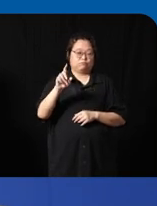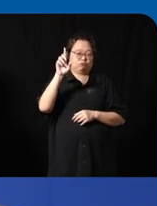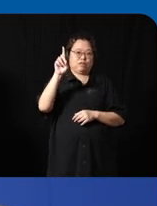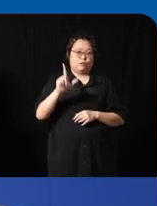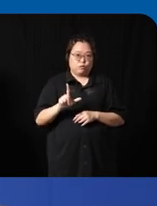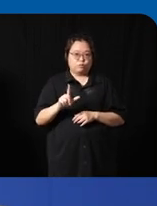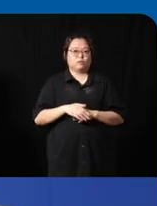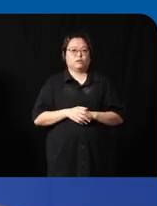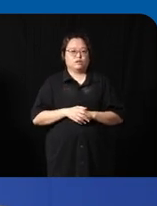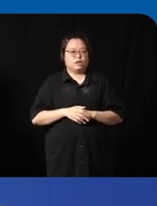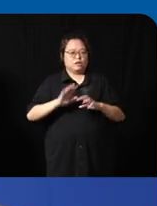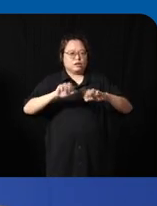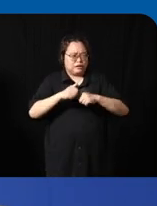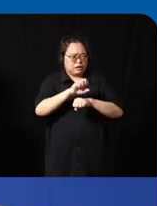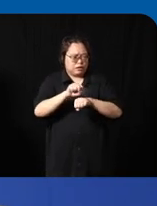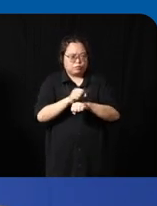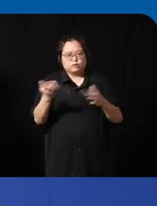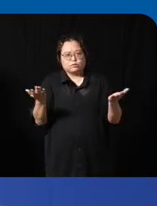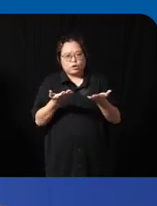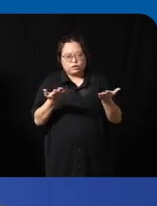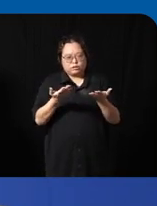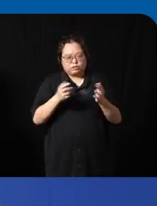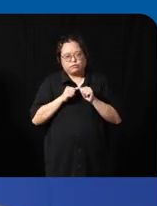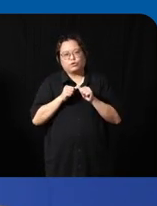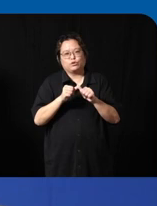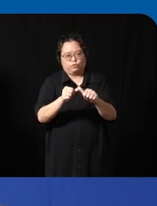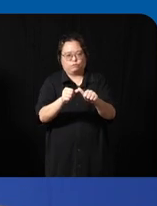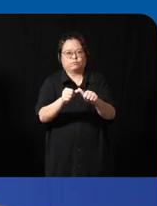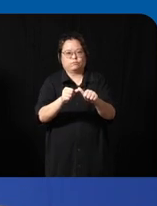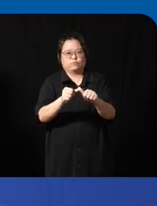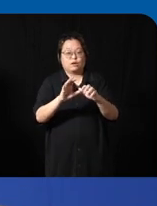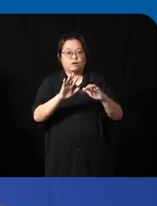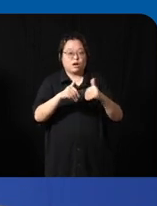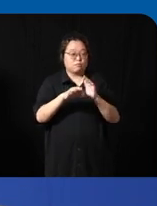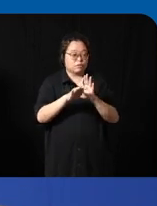face in Singapore is again about sustainability right how do we actually find the resources to